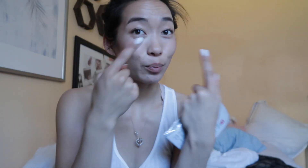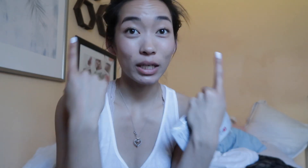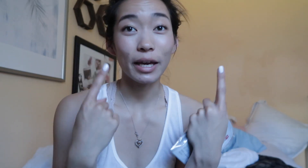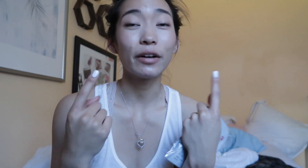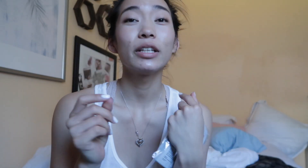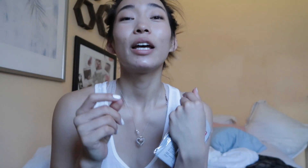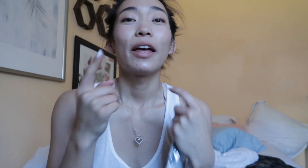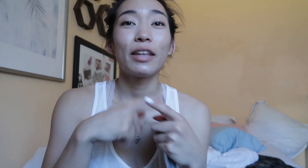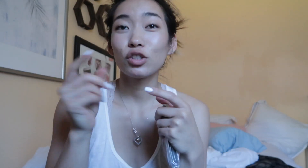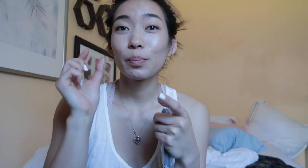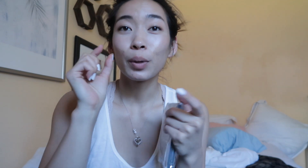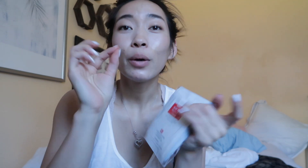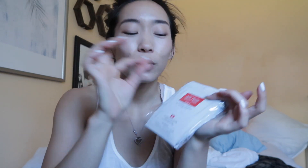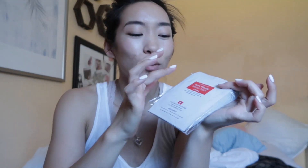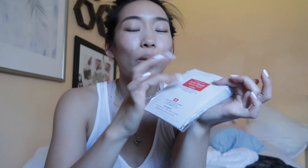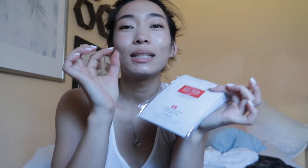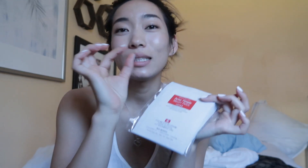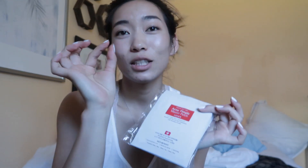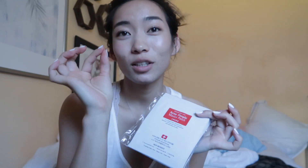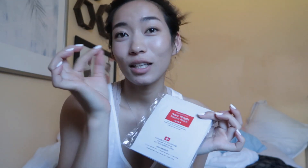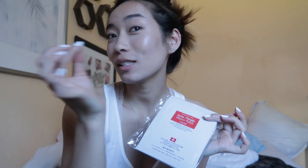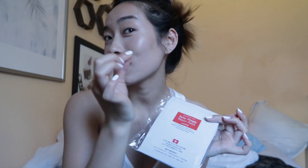breaking out and then you just put one of these little things